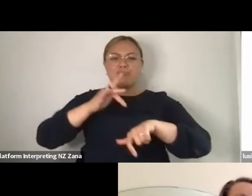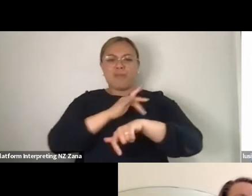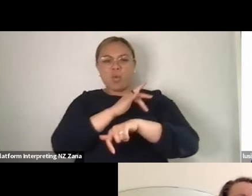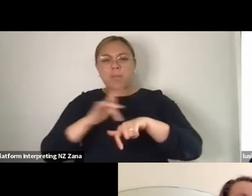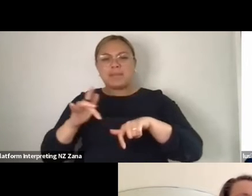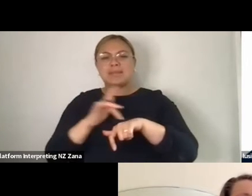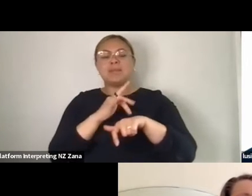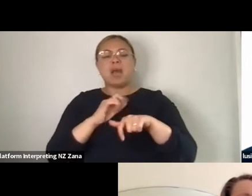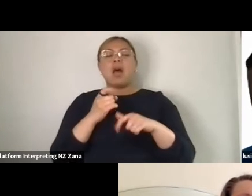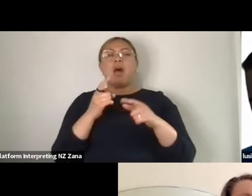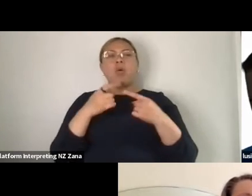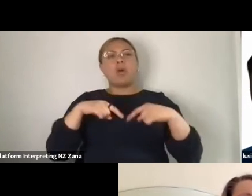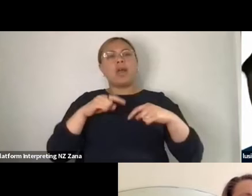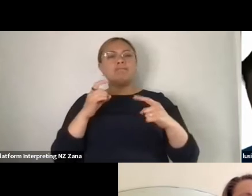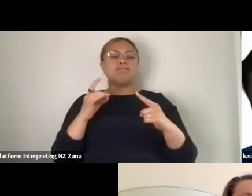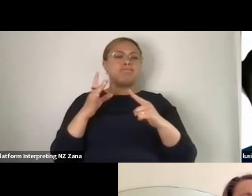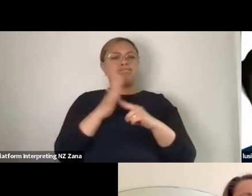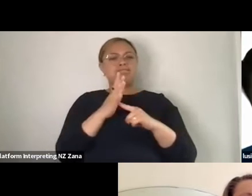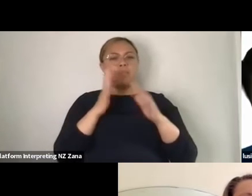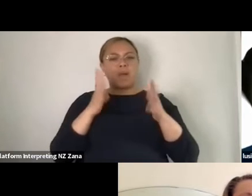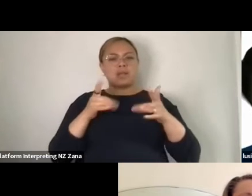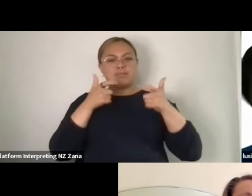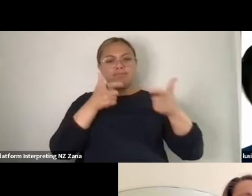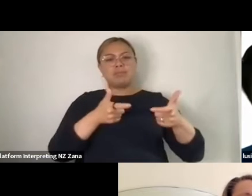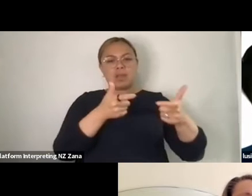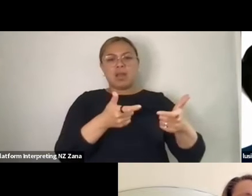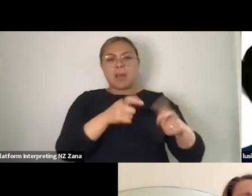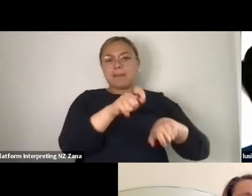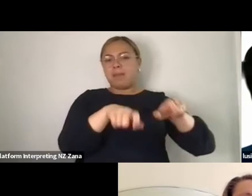and so I think for me it was first and foremost about the people in the room